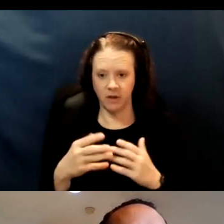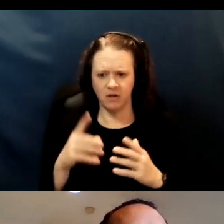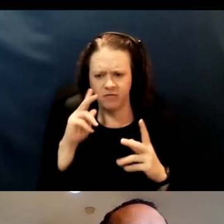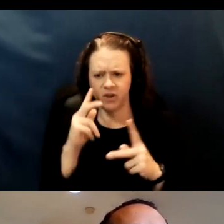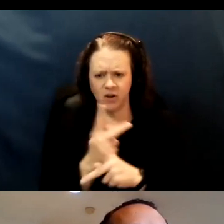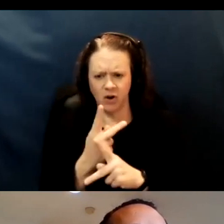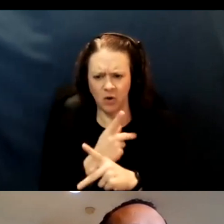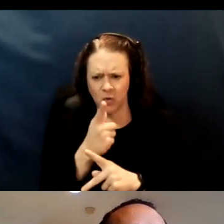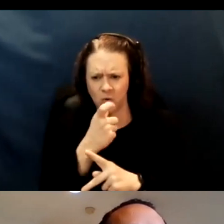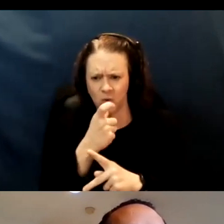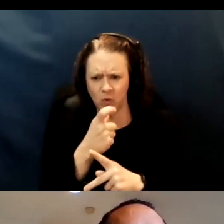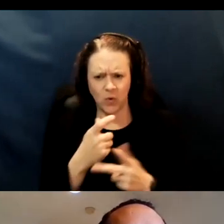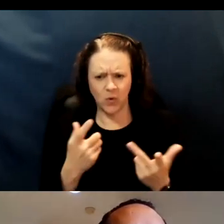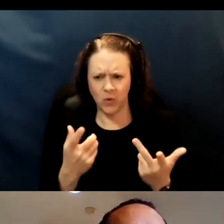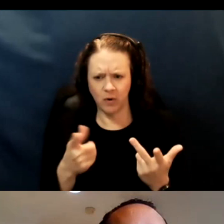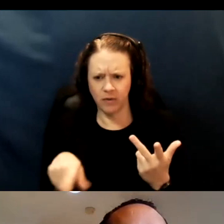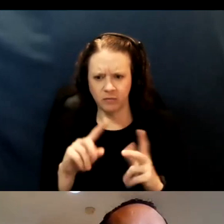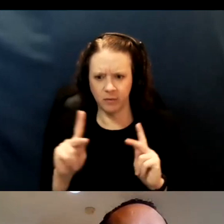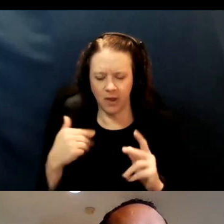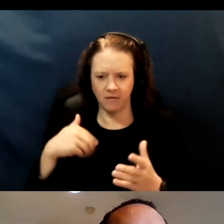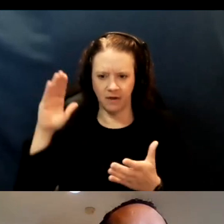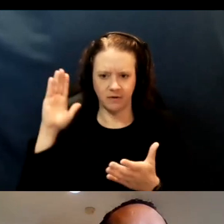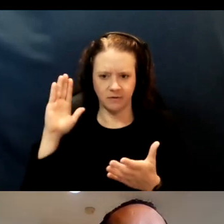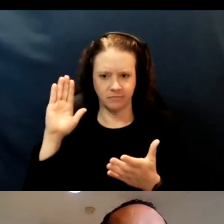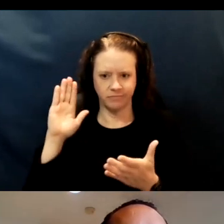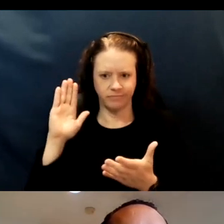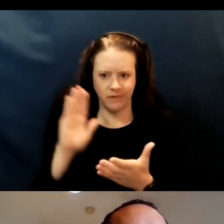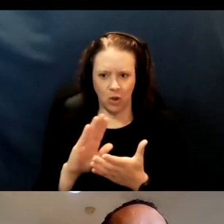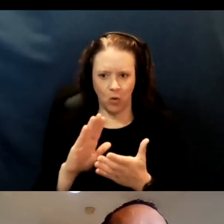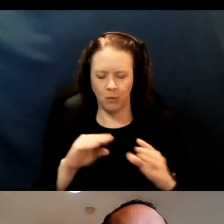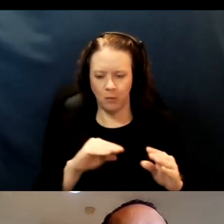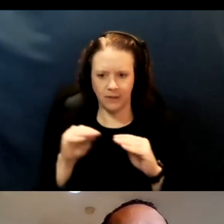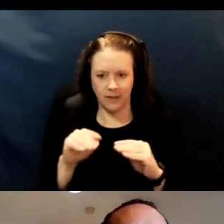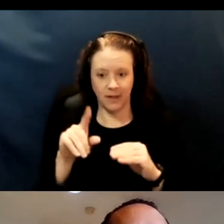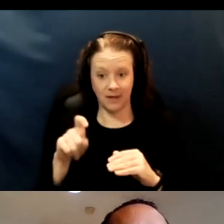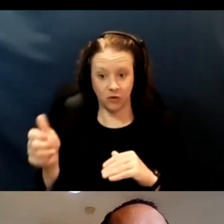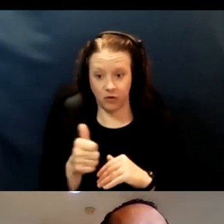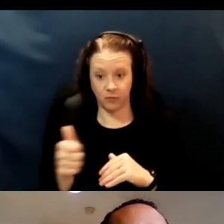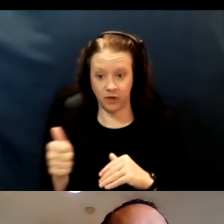who have limited mobility and need transportation support, or a visit from a mobile vaccinator.